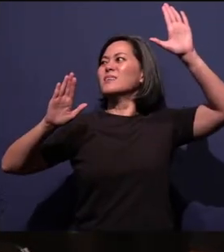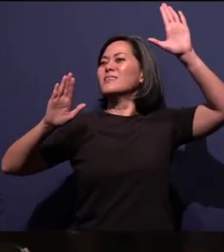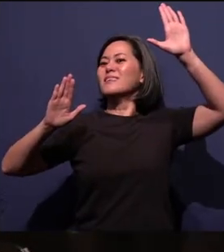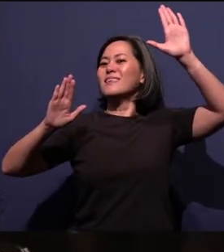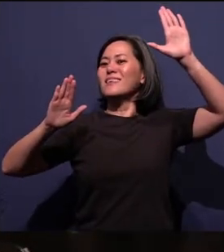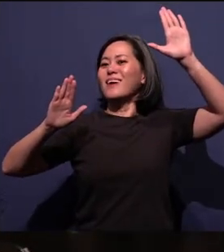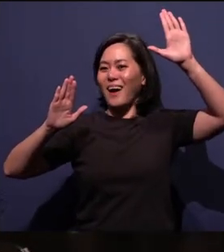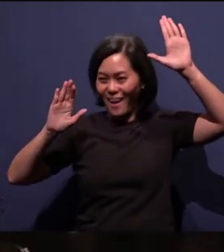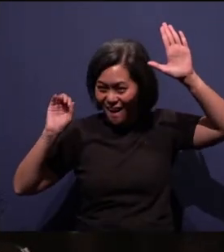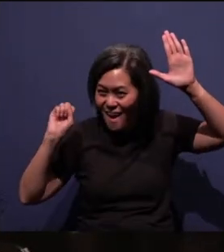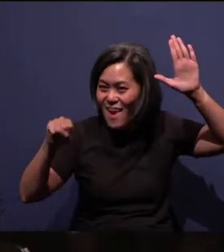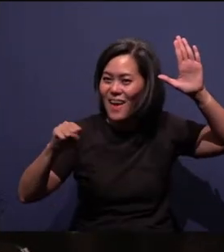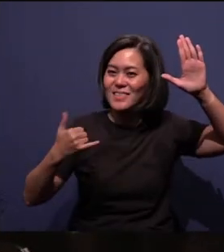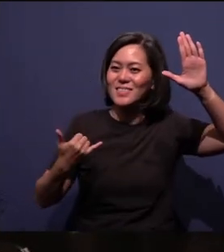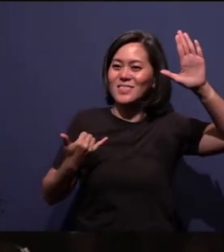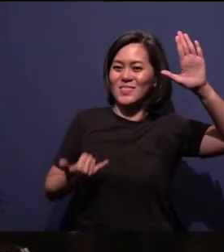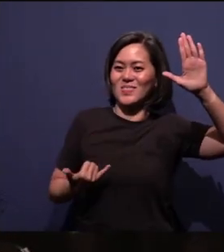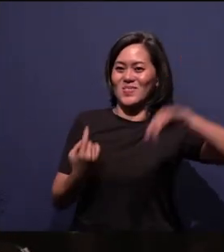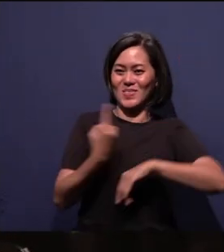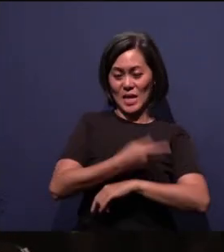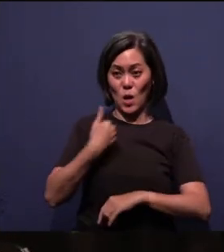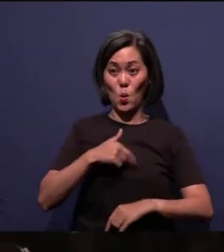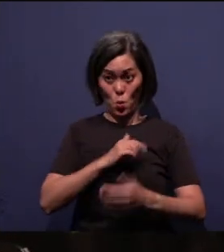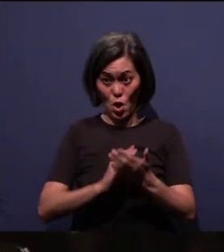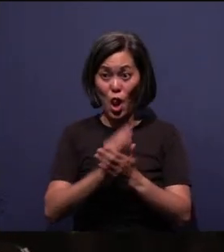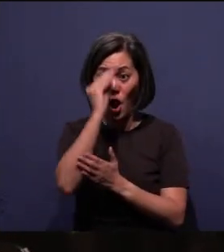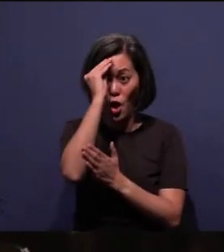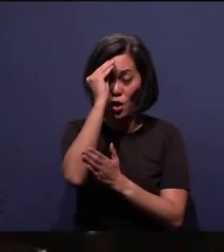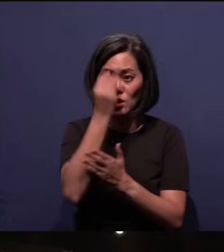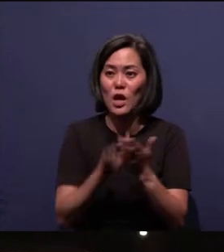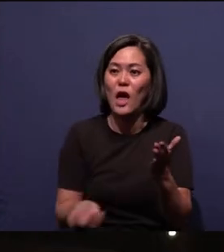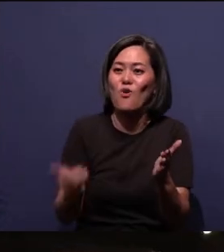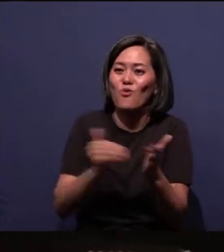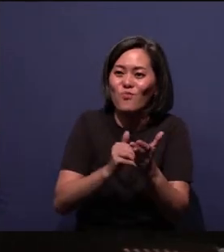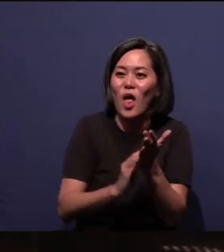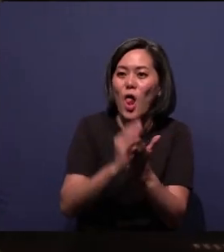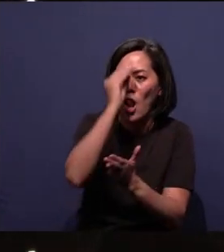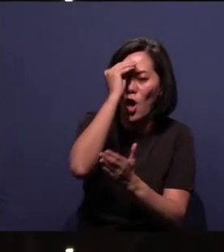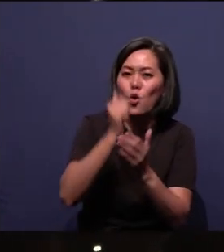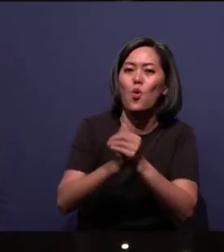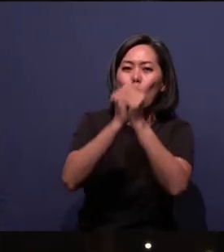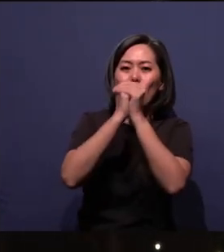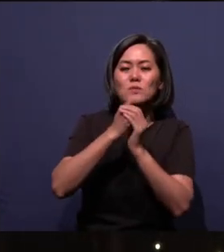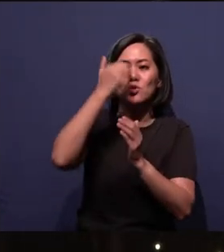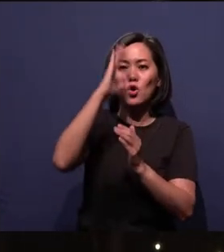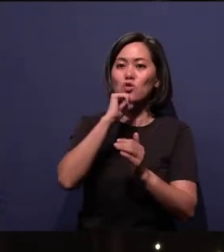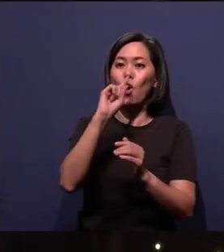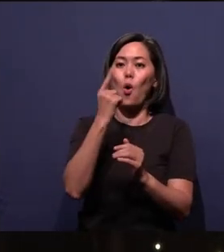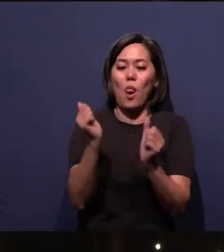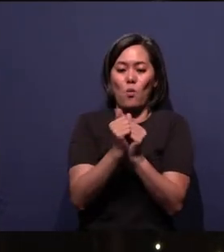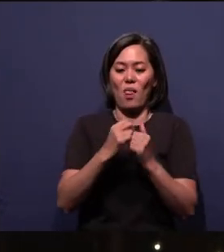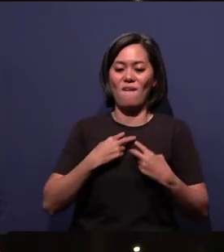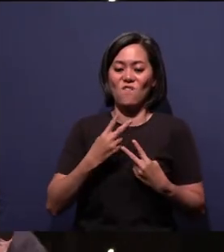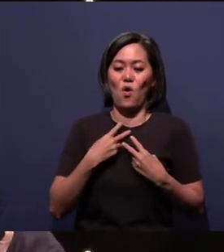Yeah, today, we are gonna learn and relearn for some of us to worship the Lord, not just with our voices, not just with our hearts,